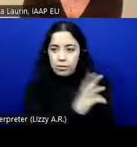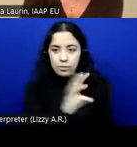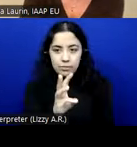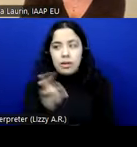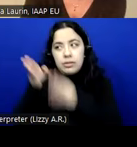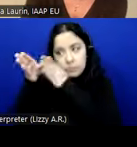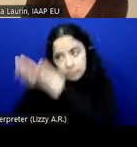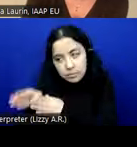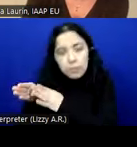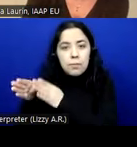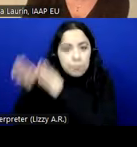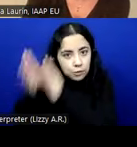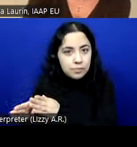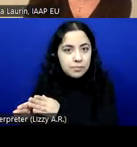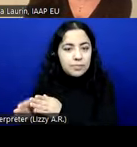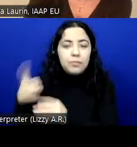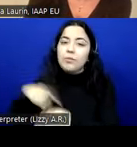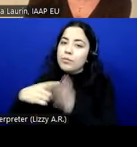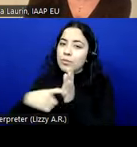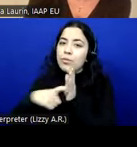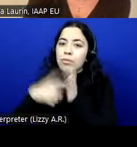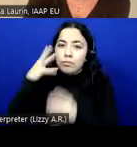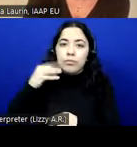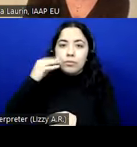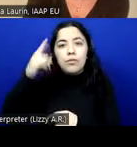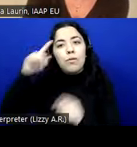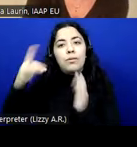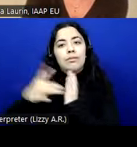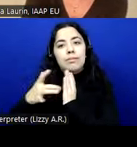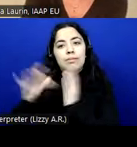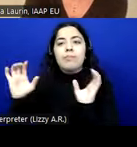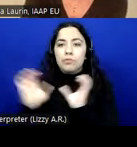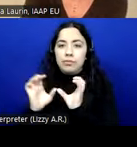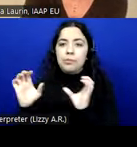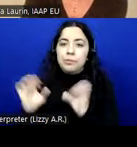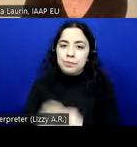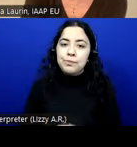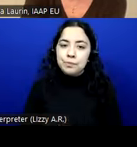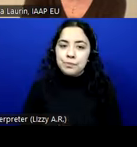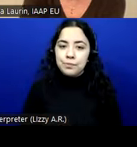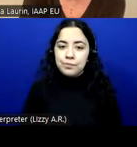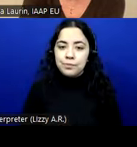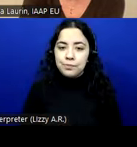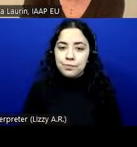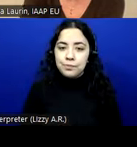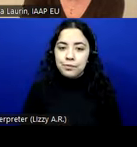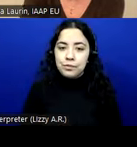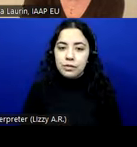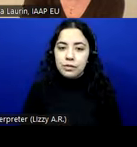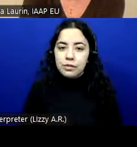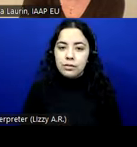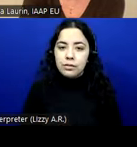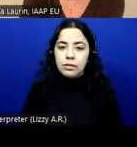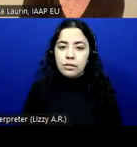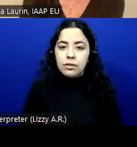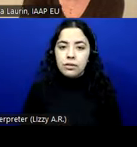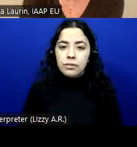And we require experience for the technical certifications. So around